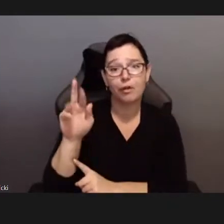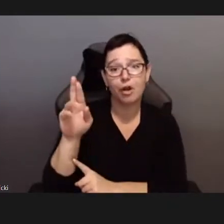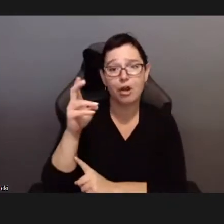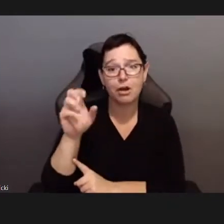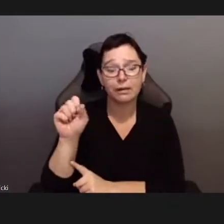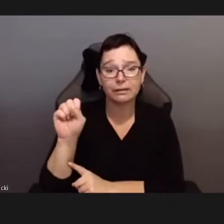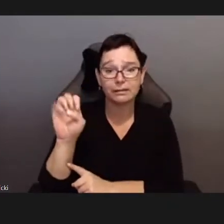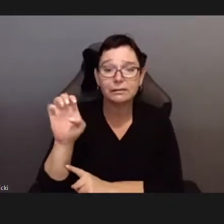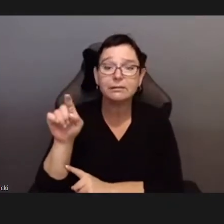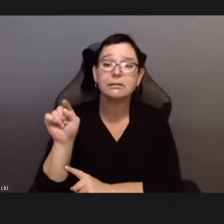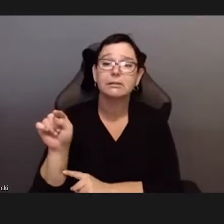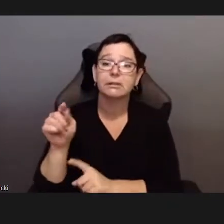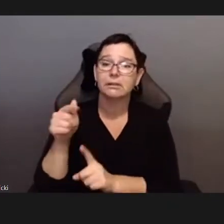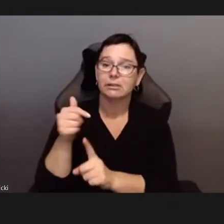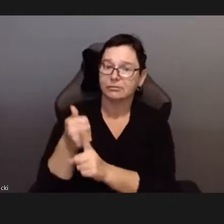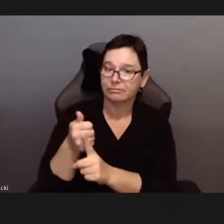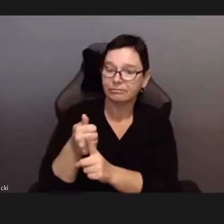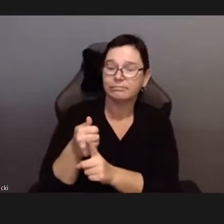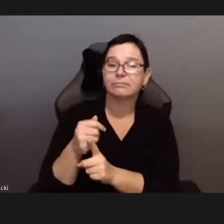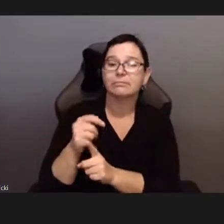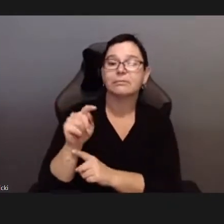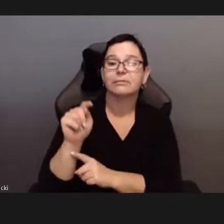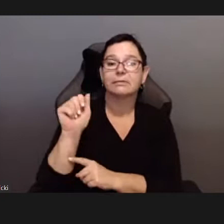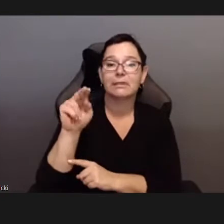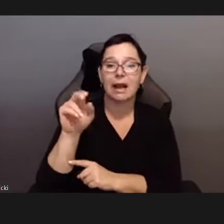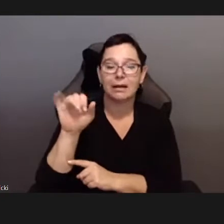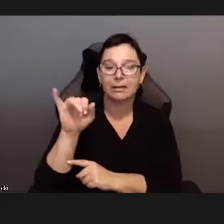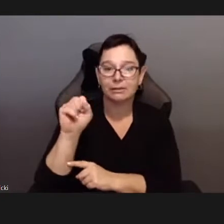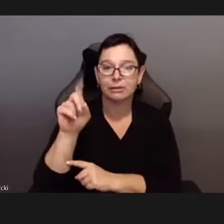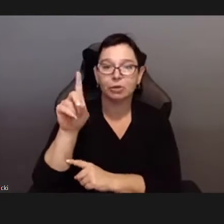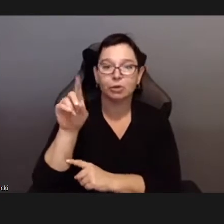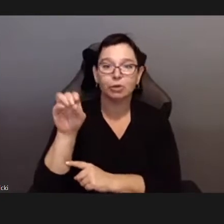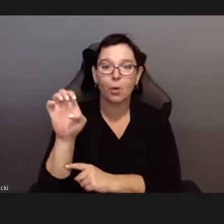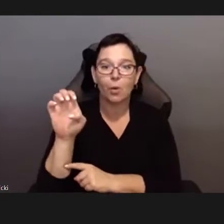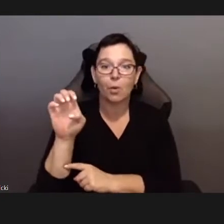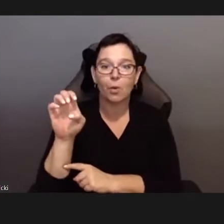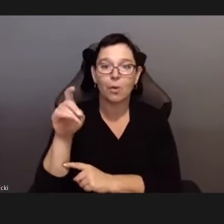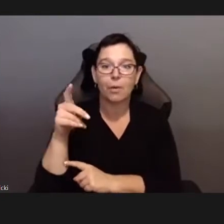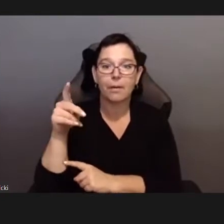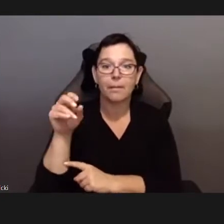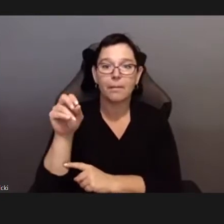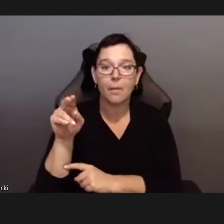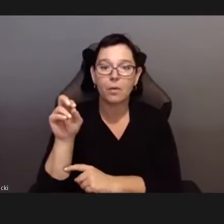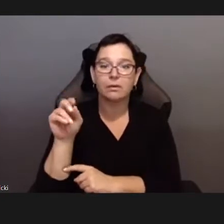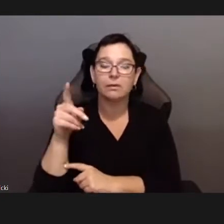The talks have been a platform for critical reflection and dialgoue